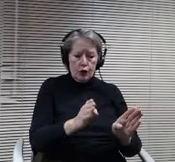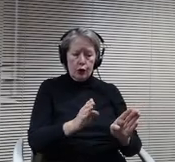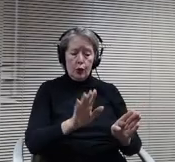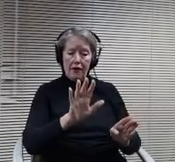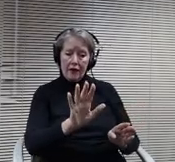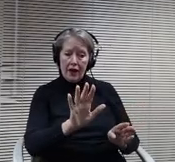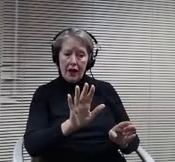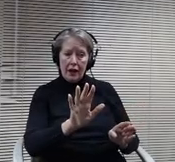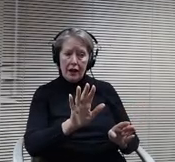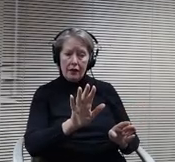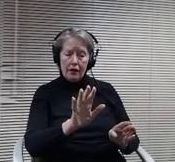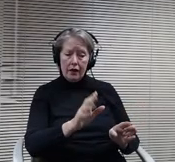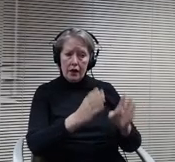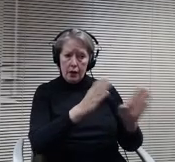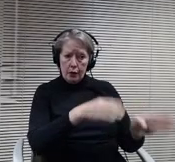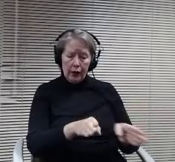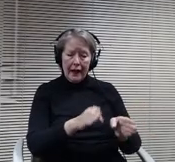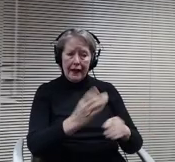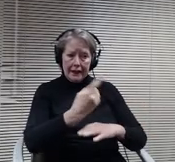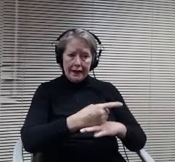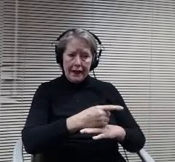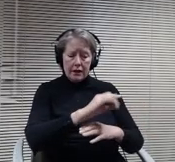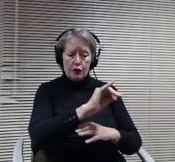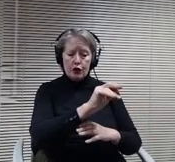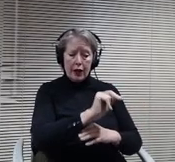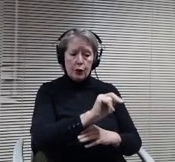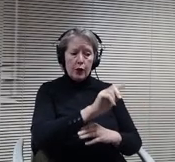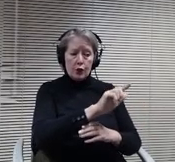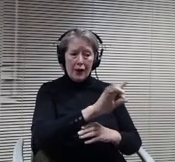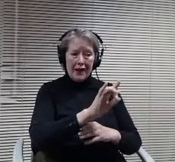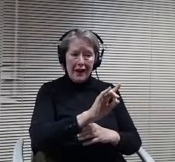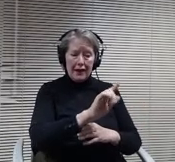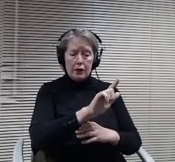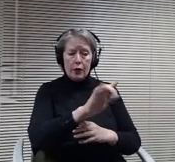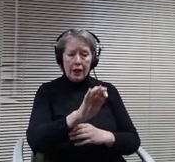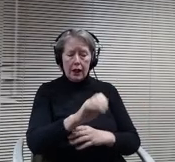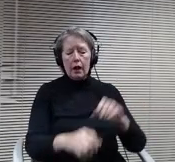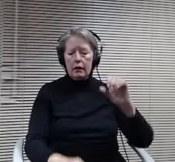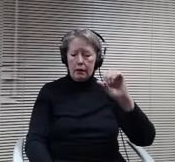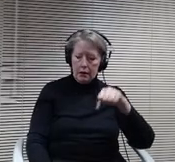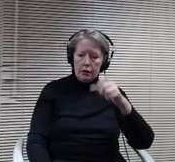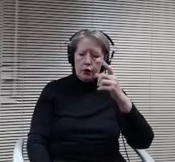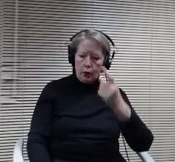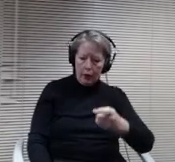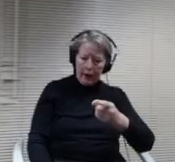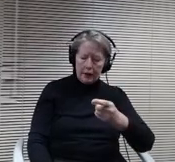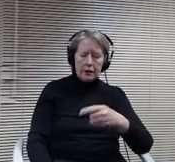students will be off. So for for everything and then the high